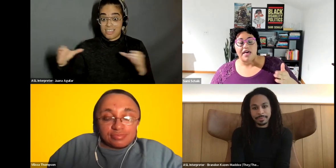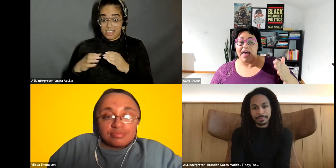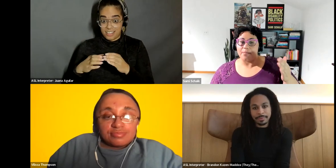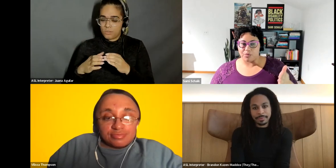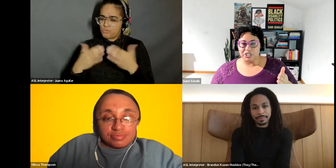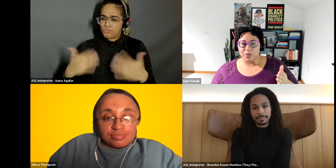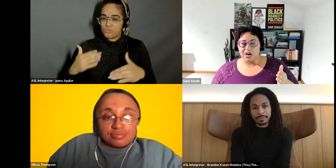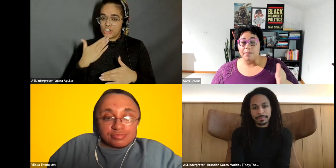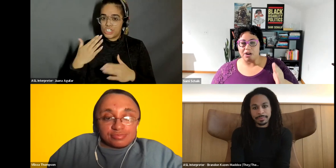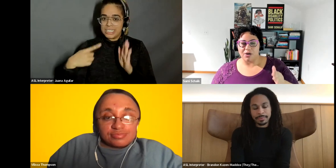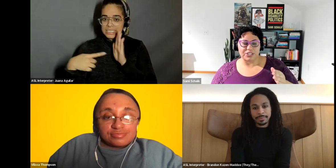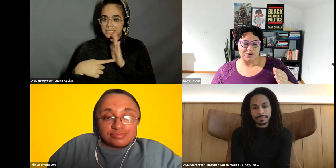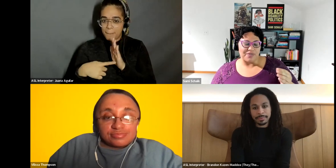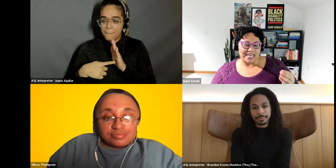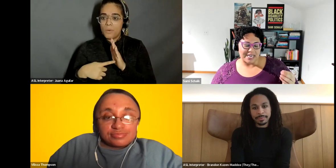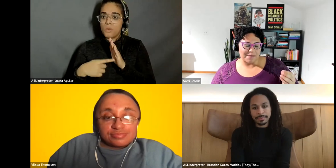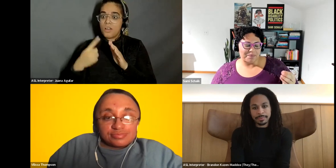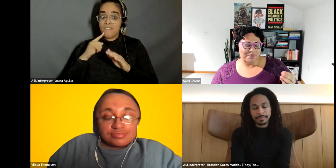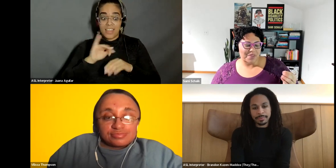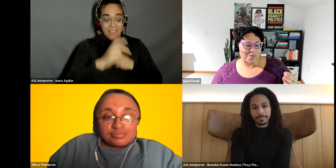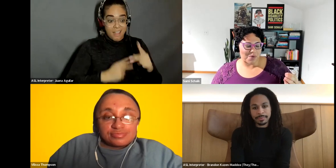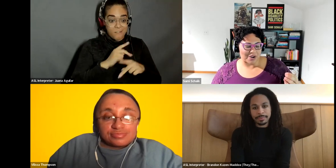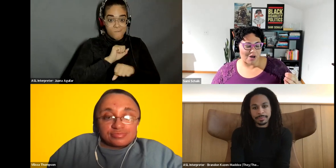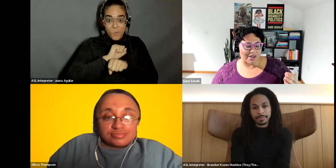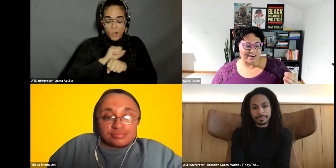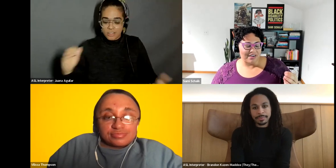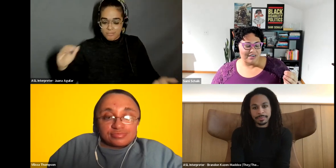Sami Schalk: that bridge work, but also the what I want to call it.